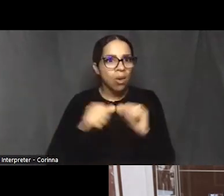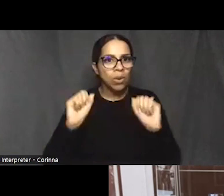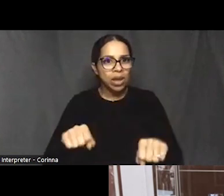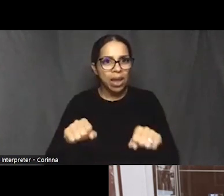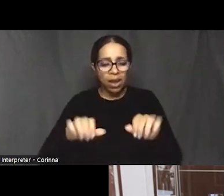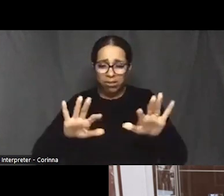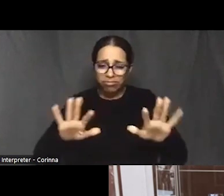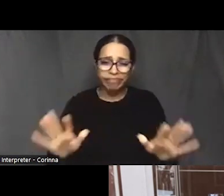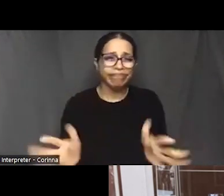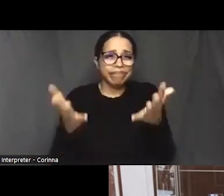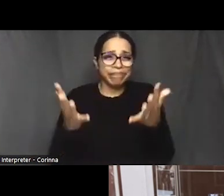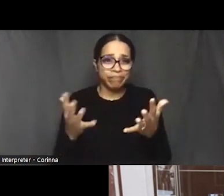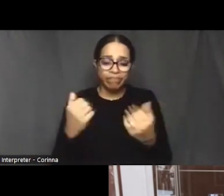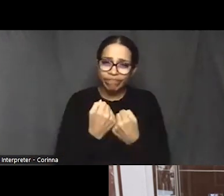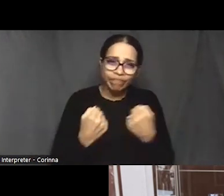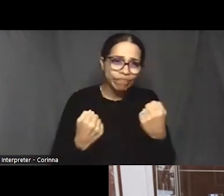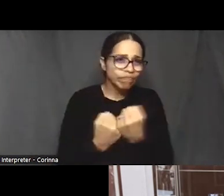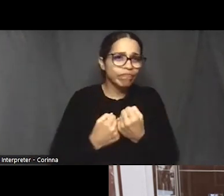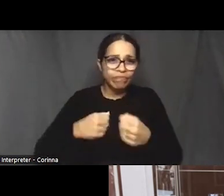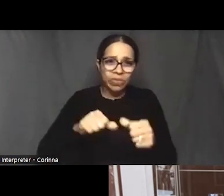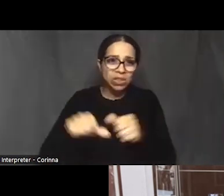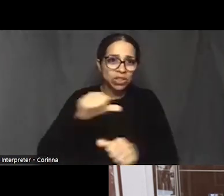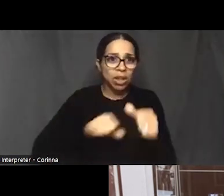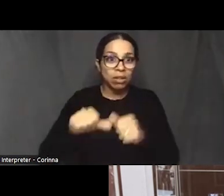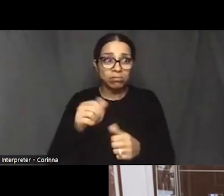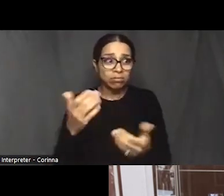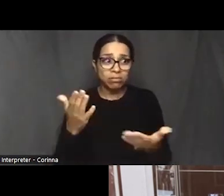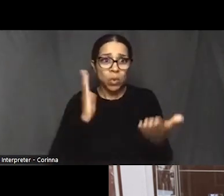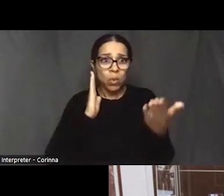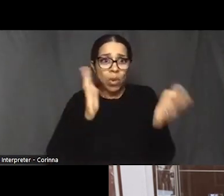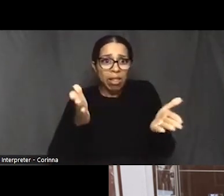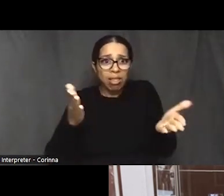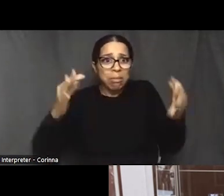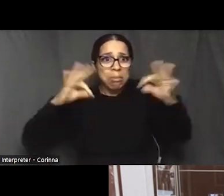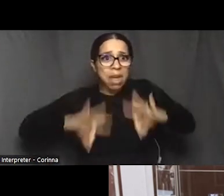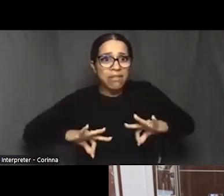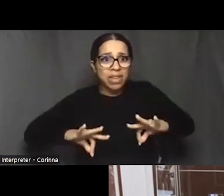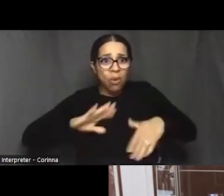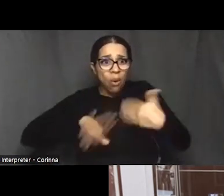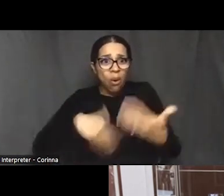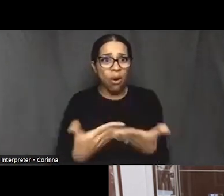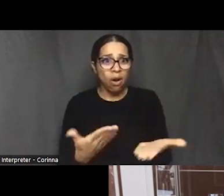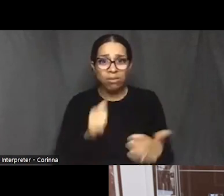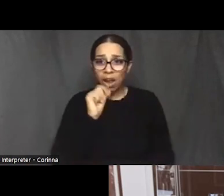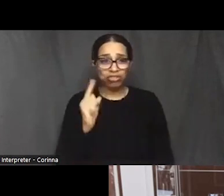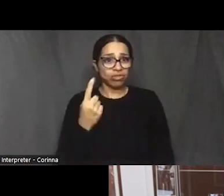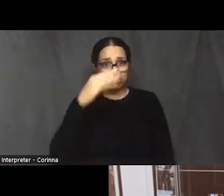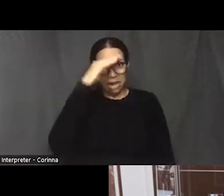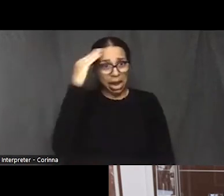and it's going to be an advantage for everybody. Let's be let's be honest, all of you